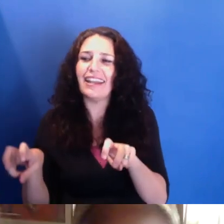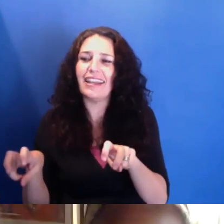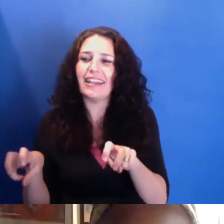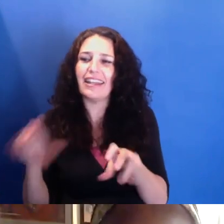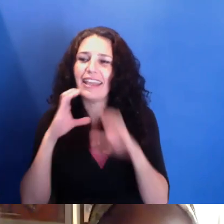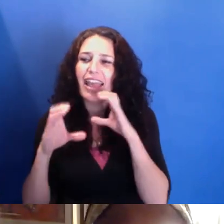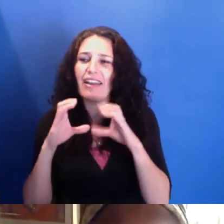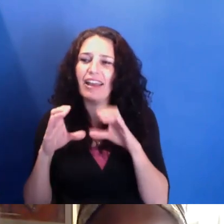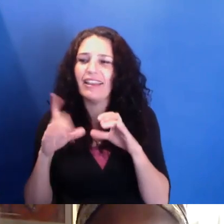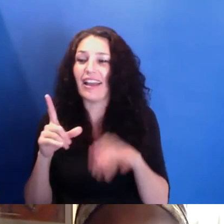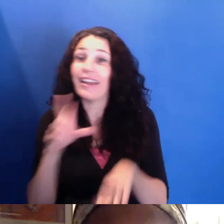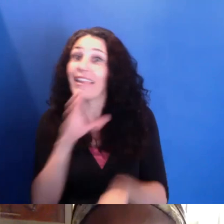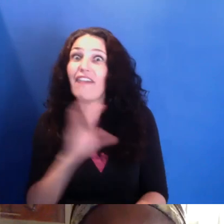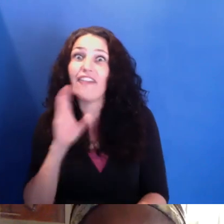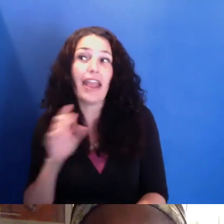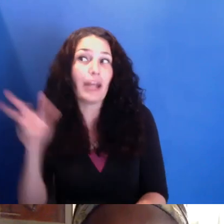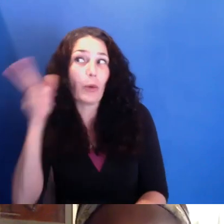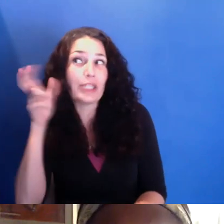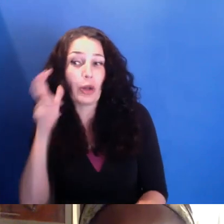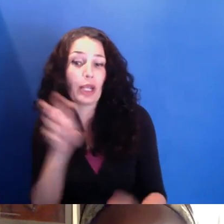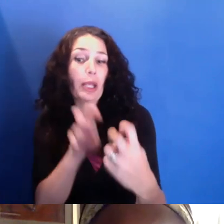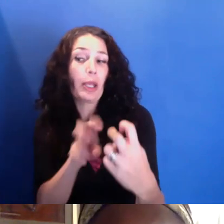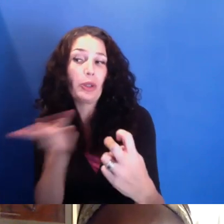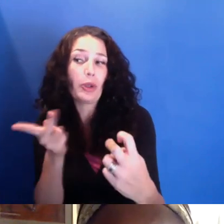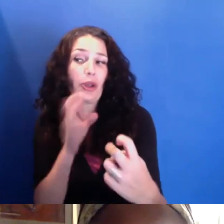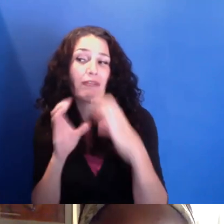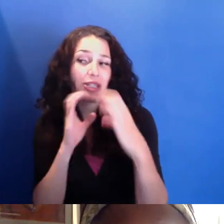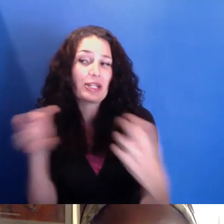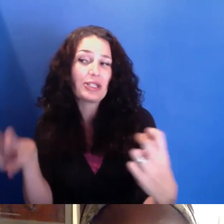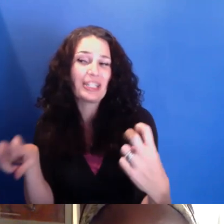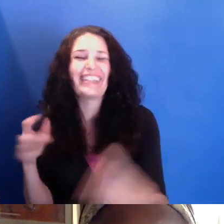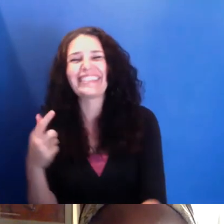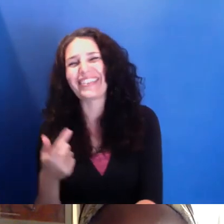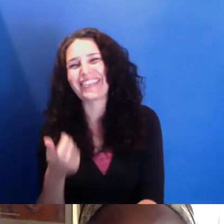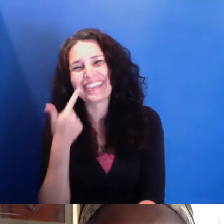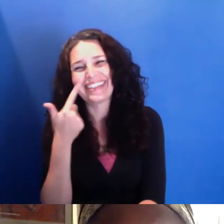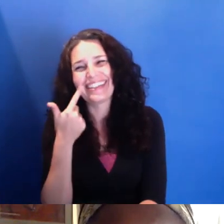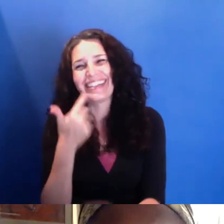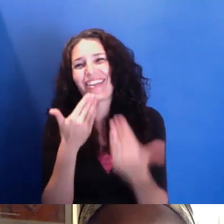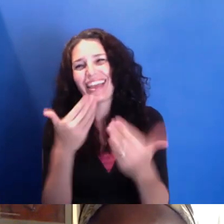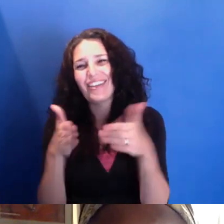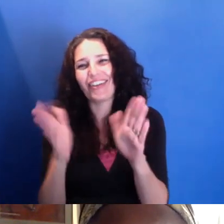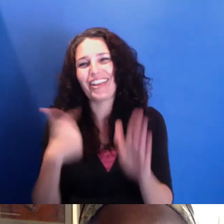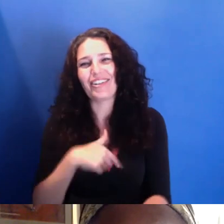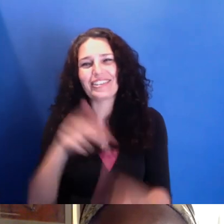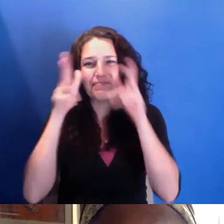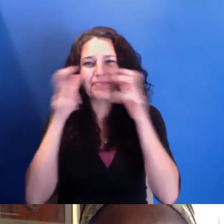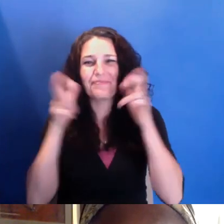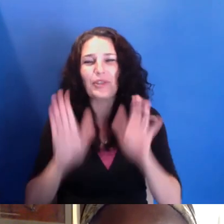So thank you for letting us all in to such a beautiful conversation and sharing of minds.